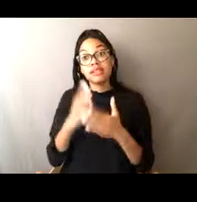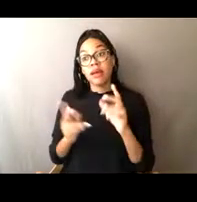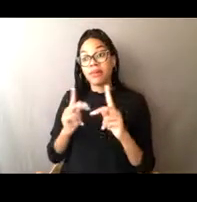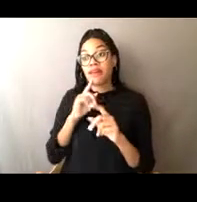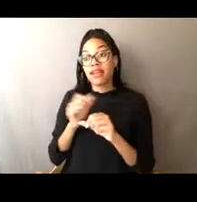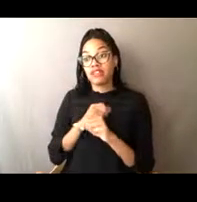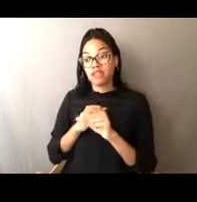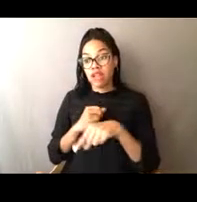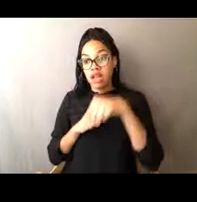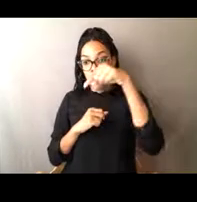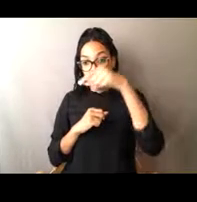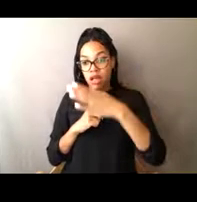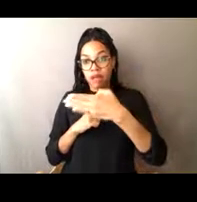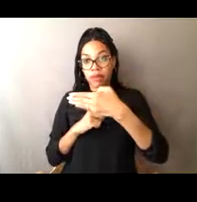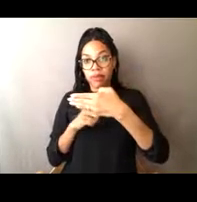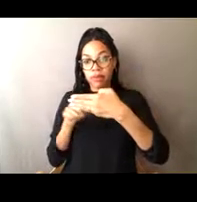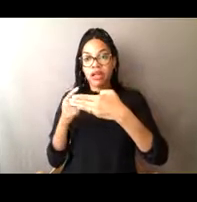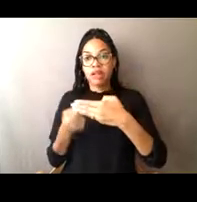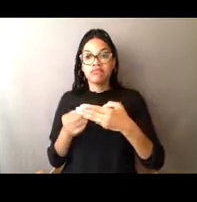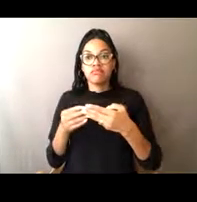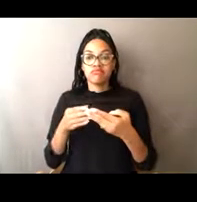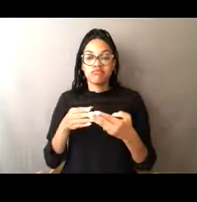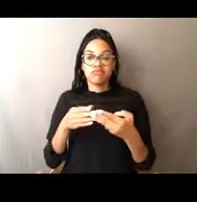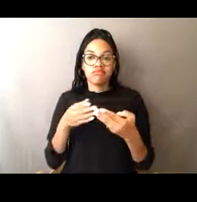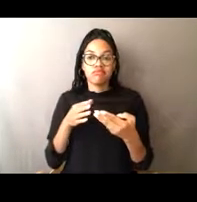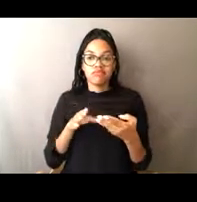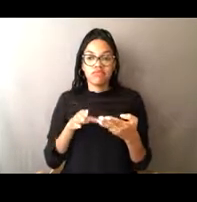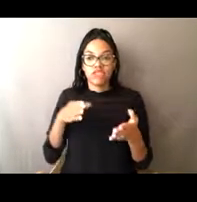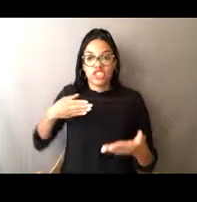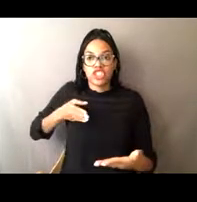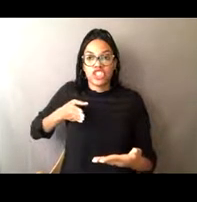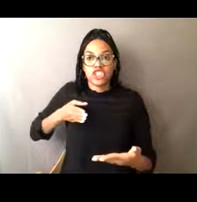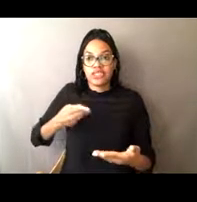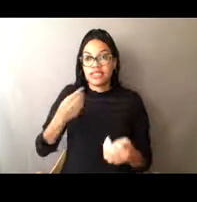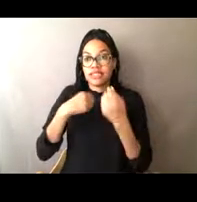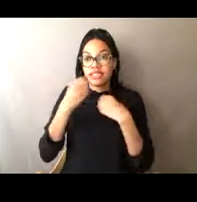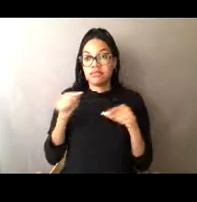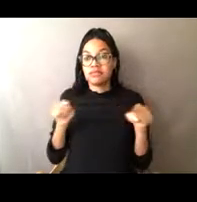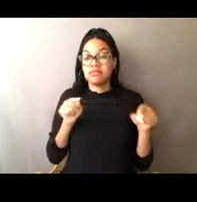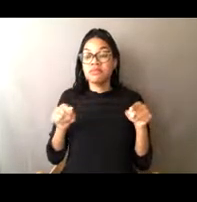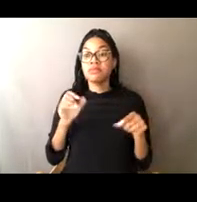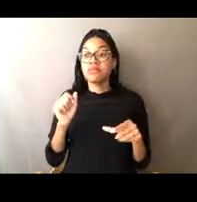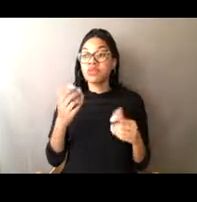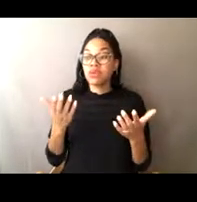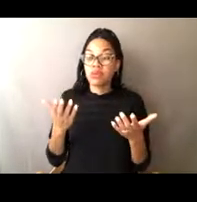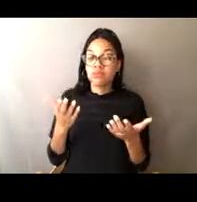to eat it, Mr. Jordan was saying from his class, Rosalie was saying rainbow trout.